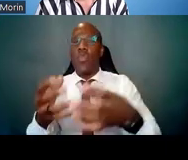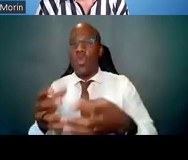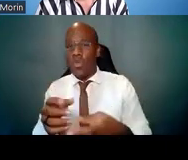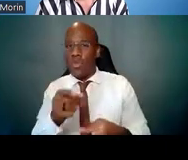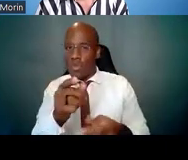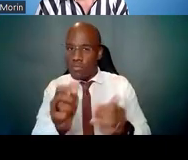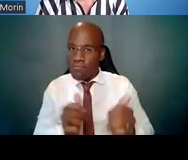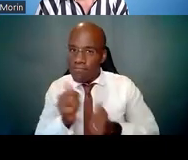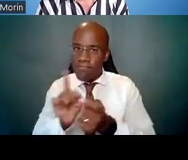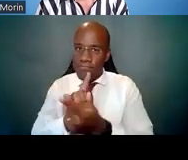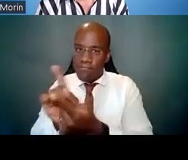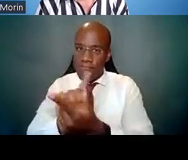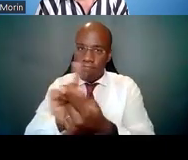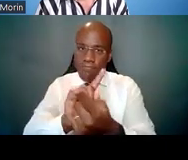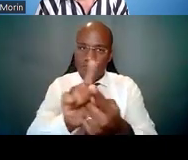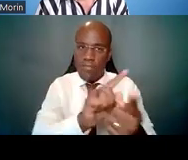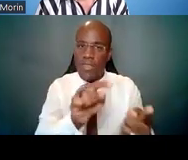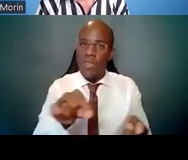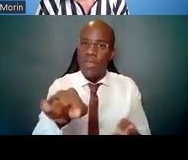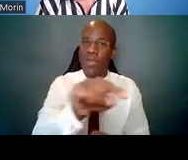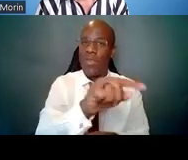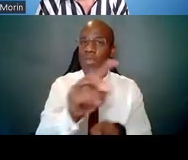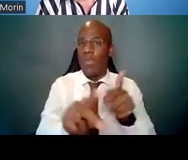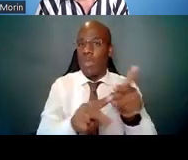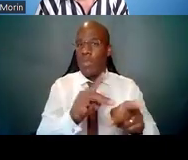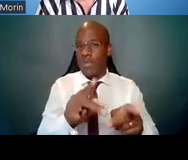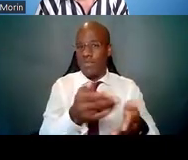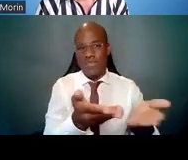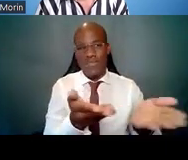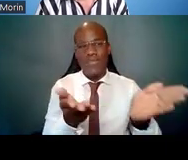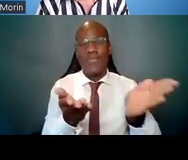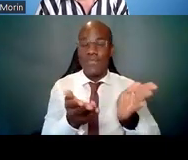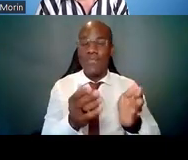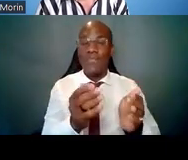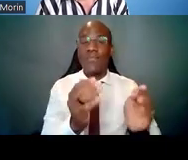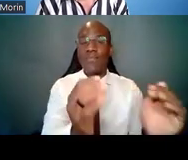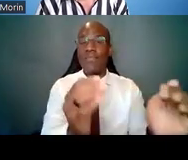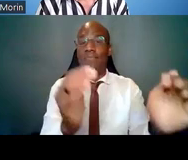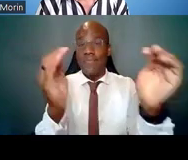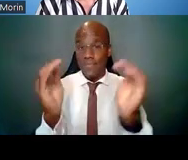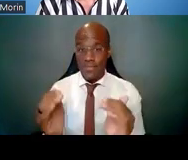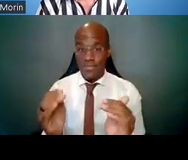Next let's talk about your pitch. Your pitch is what you want to deliver